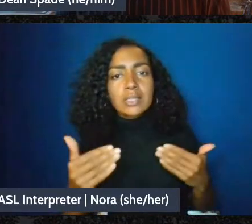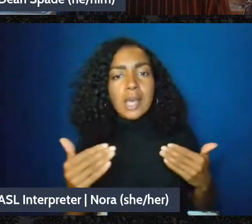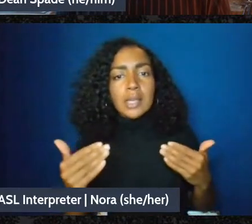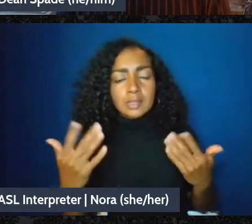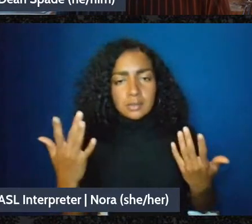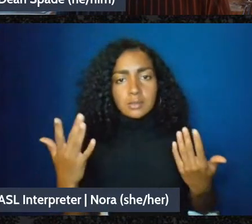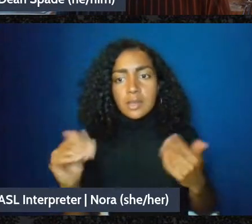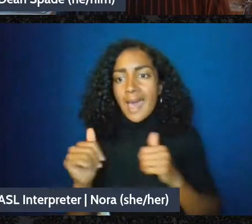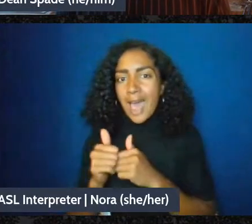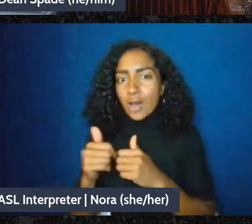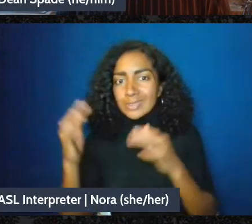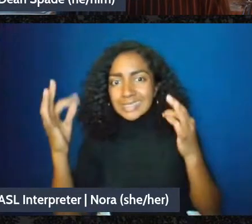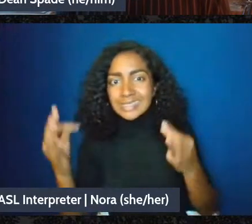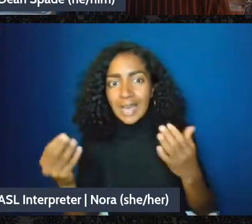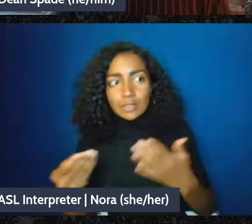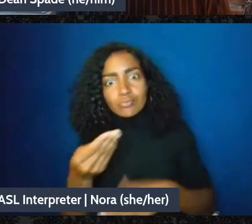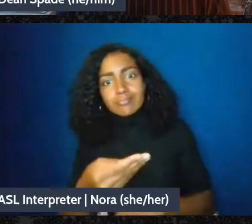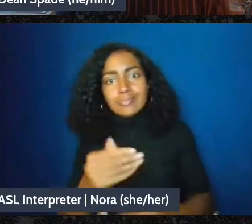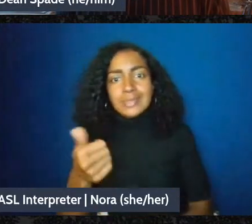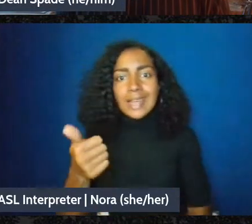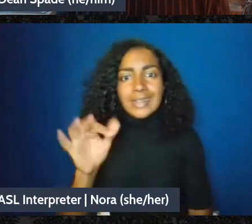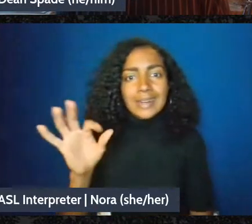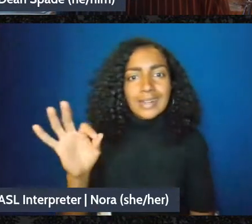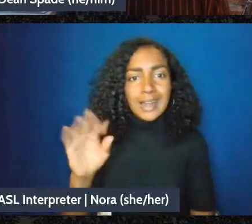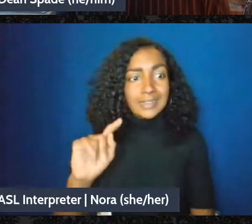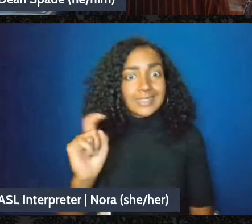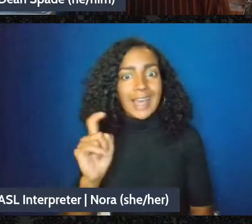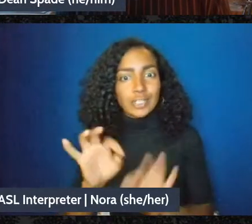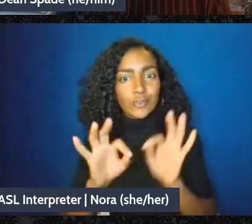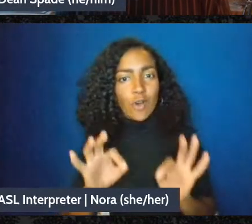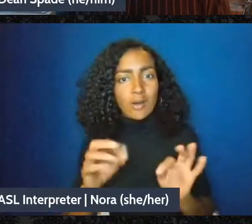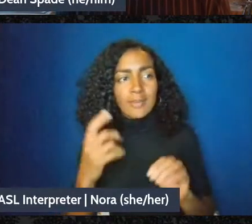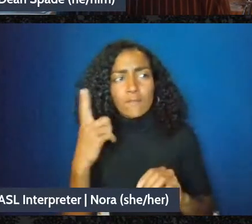you know decide to give you this tax form for what reasons. DEAN: